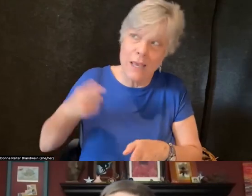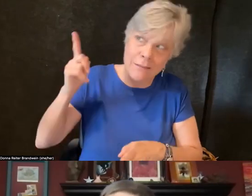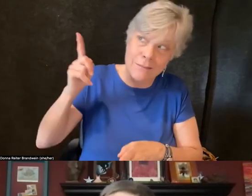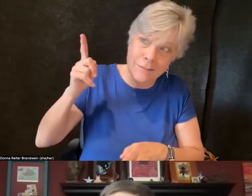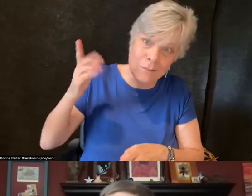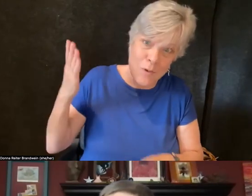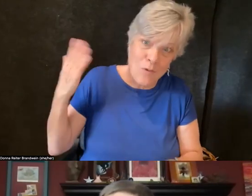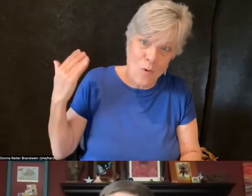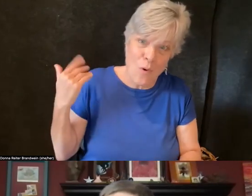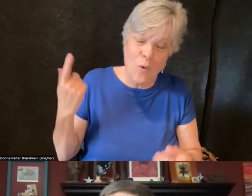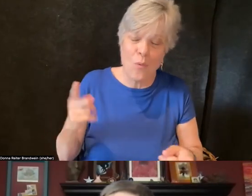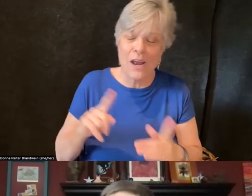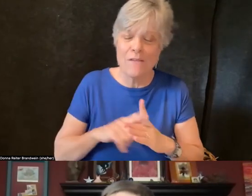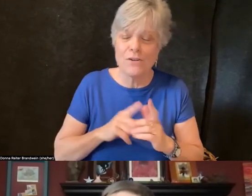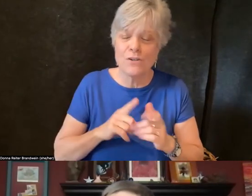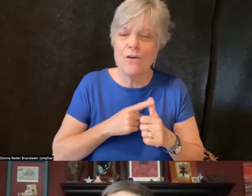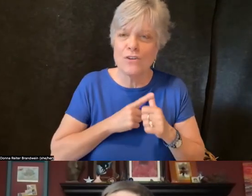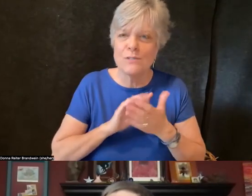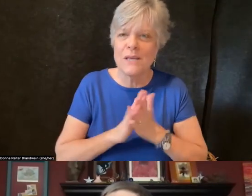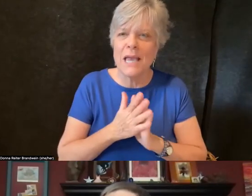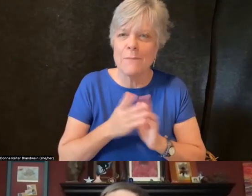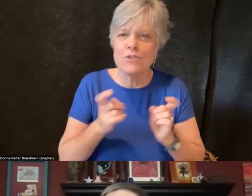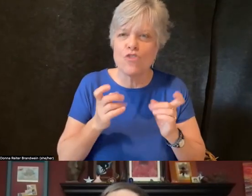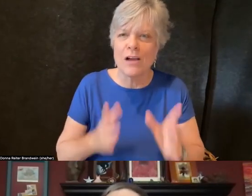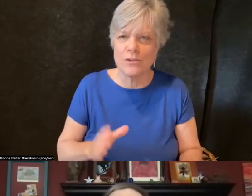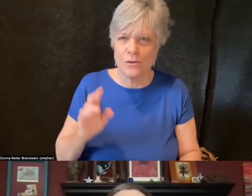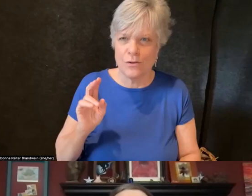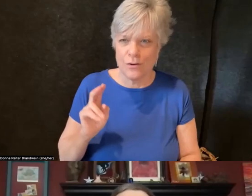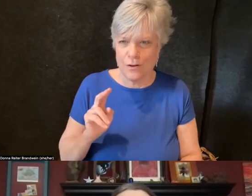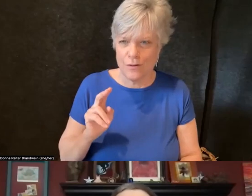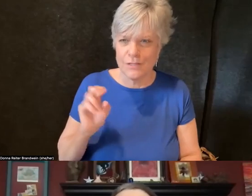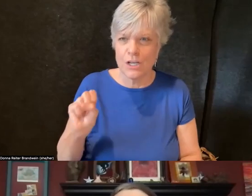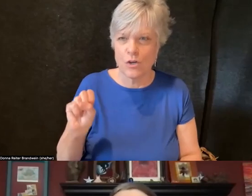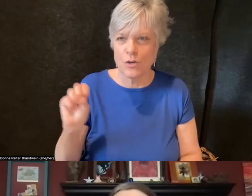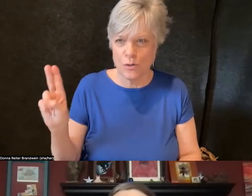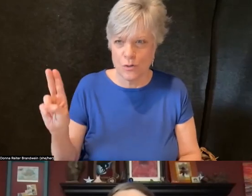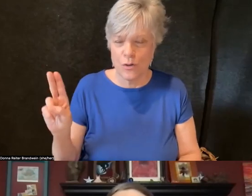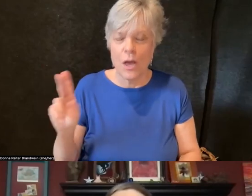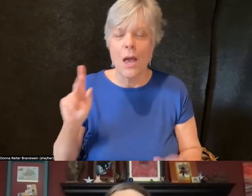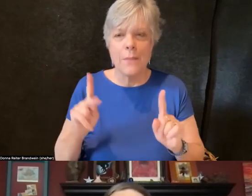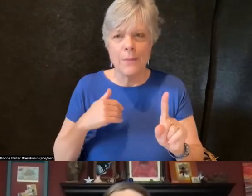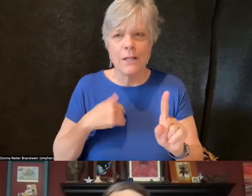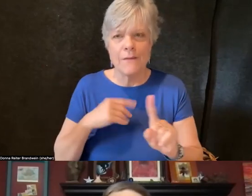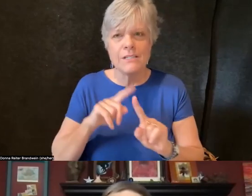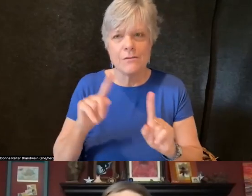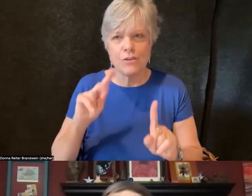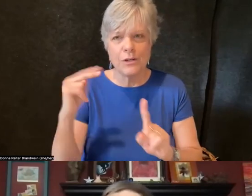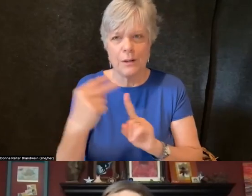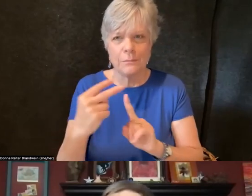of the DCC at Syracuse University, that people are coming from different places. And I don't want to use a developmental model